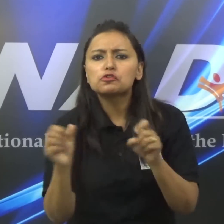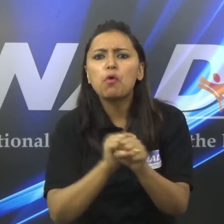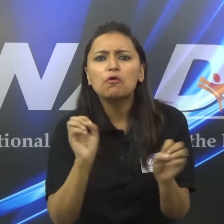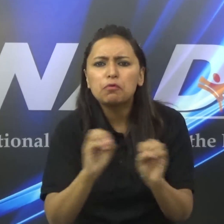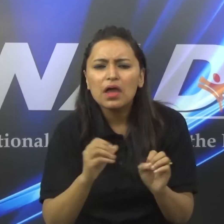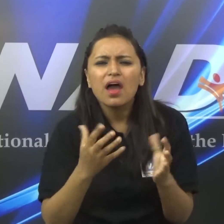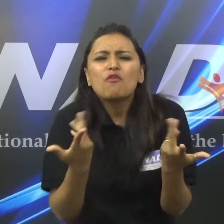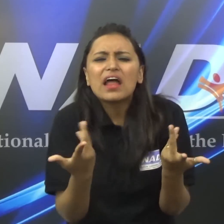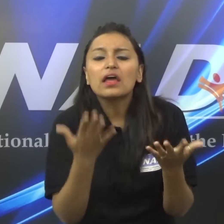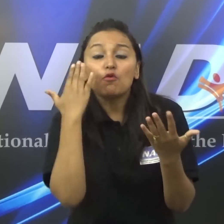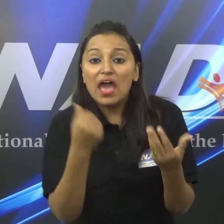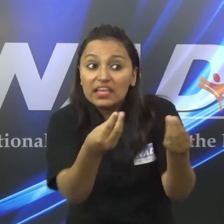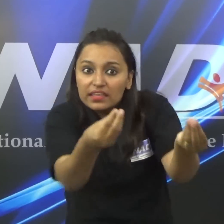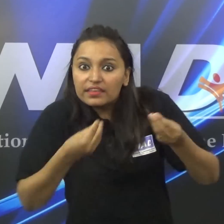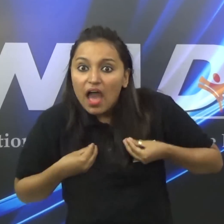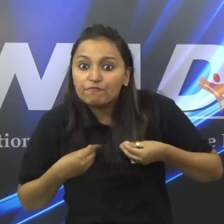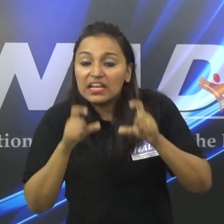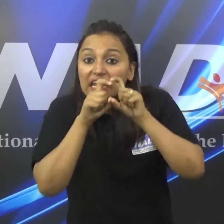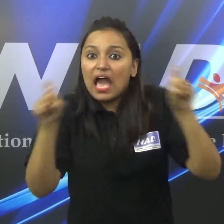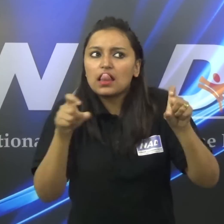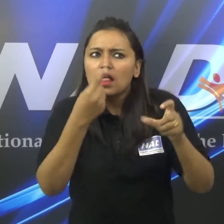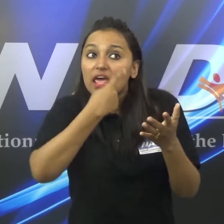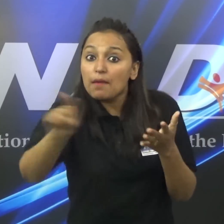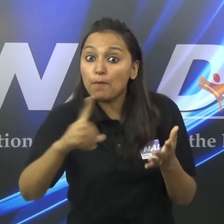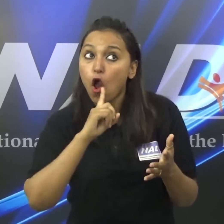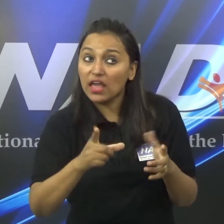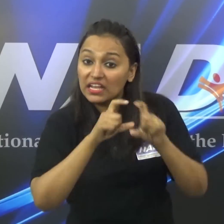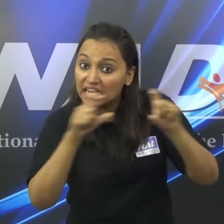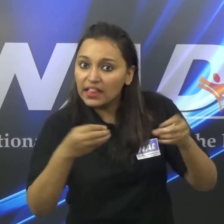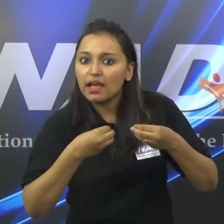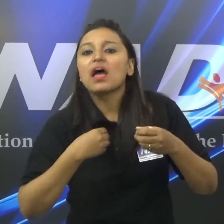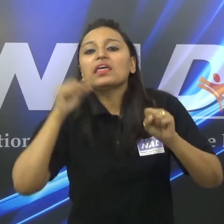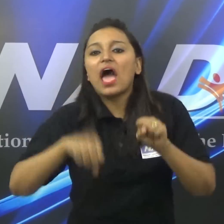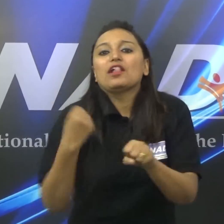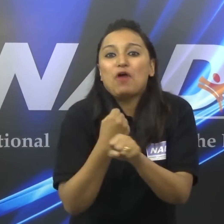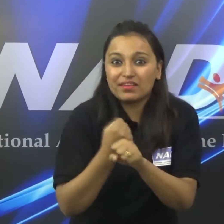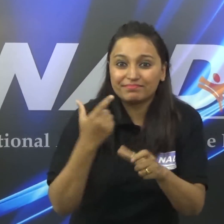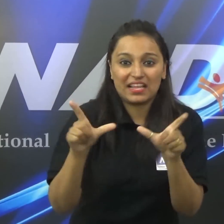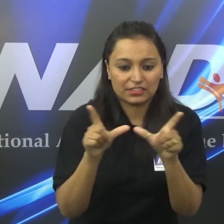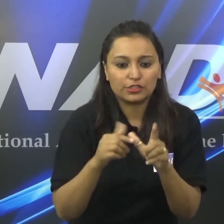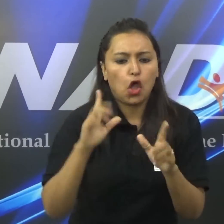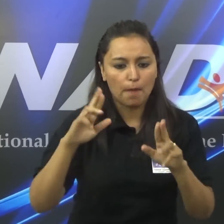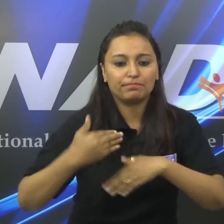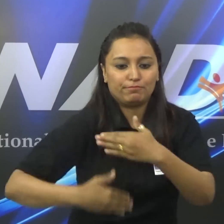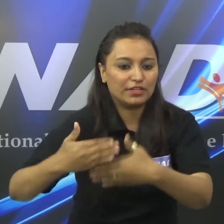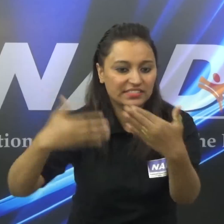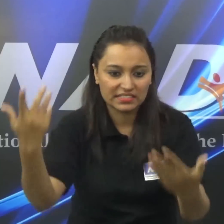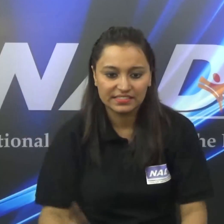but still not in action. There is no clarity. We are hoping progress.